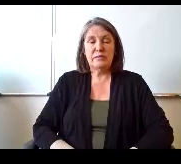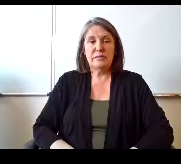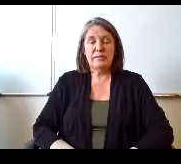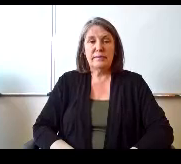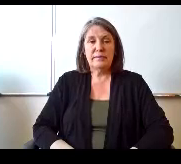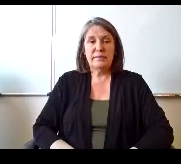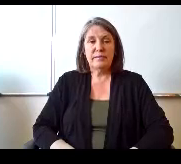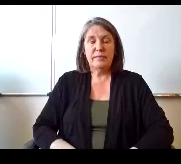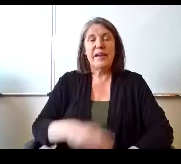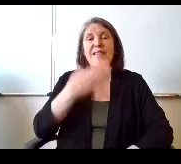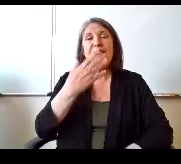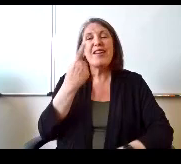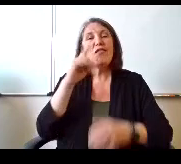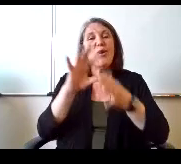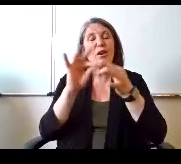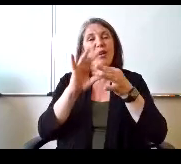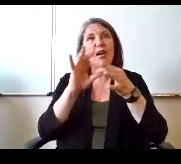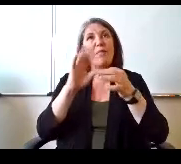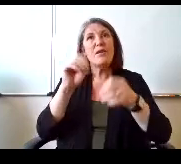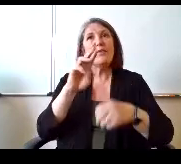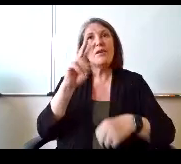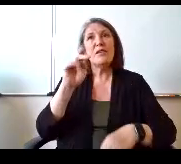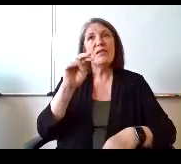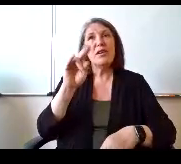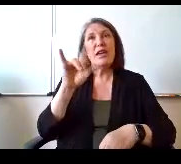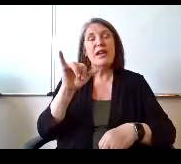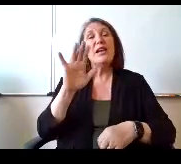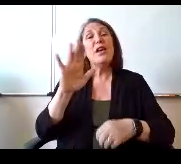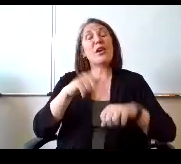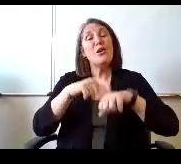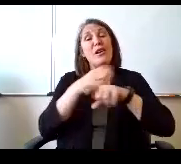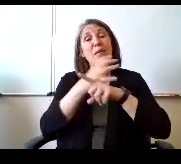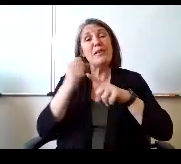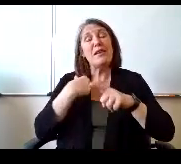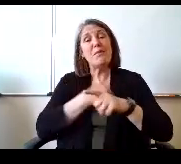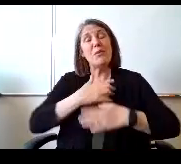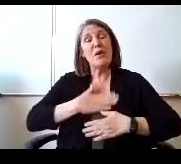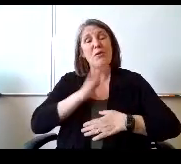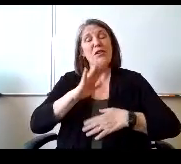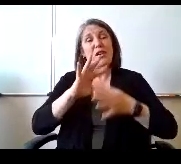Thank you for your comments. Mr. Kennedy, your time is up, but we do appreciate your comments and we understand your message.